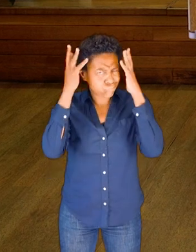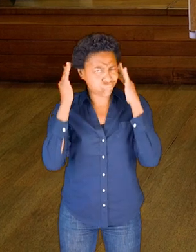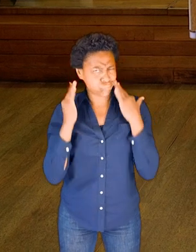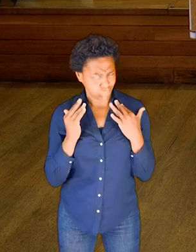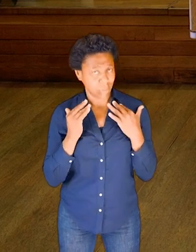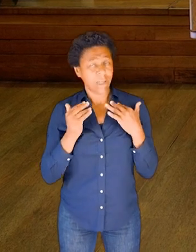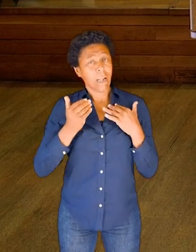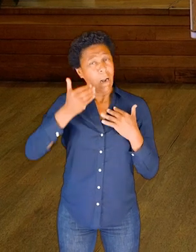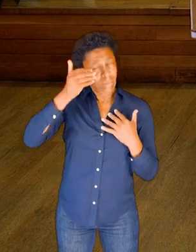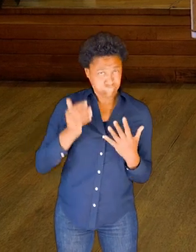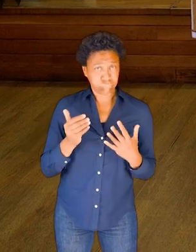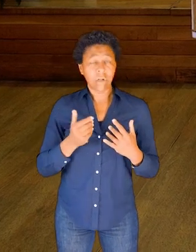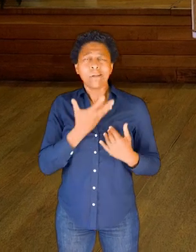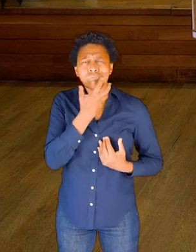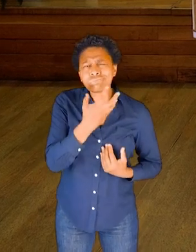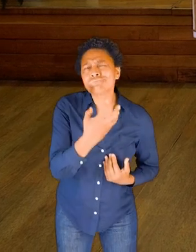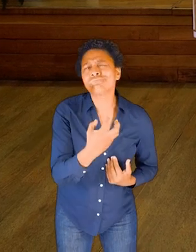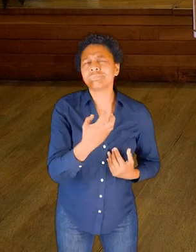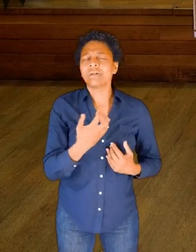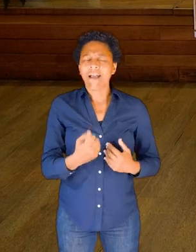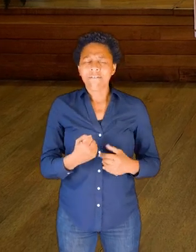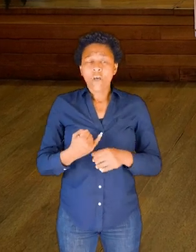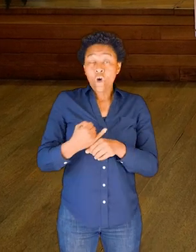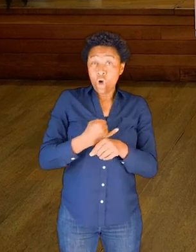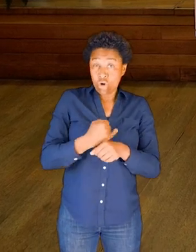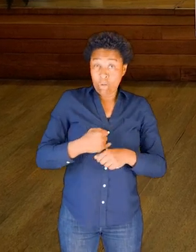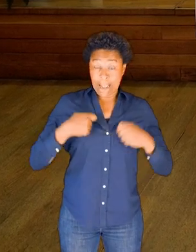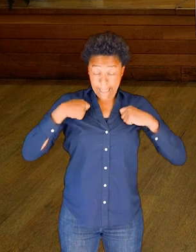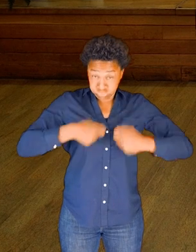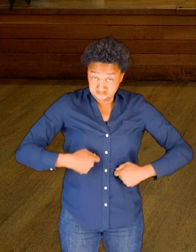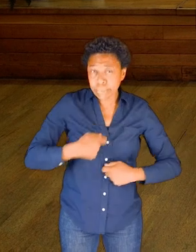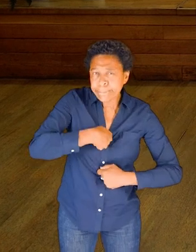I've got a grey sweatshirt on with a red t-shirt,